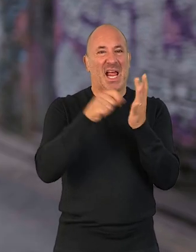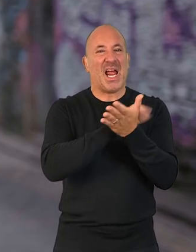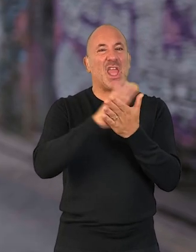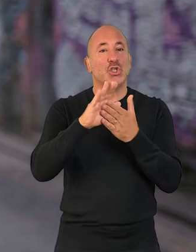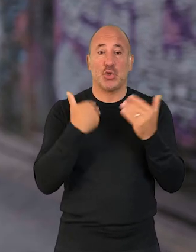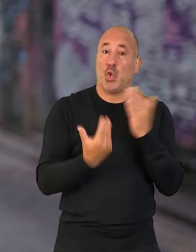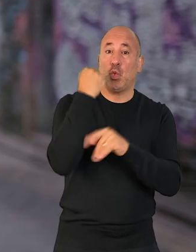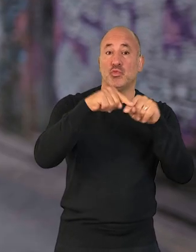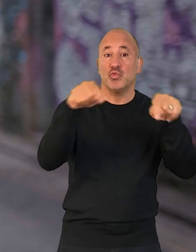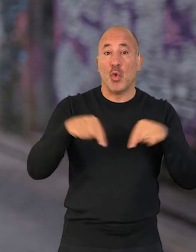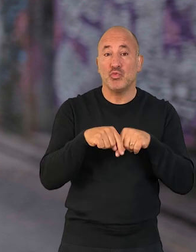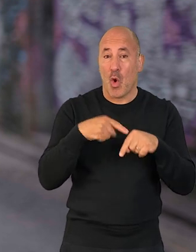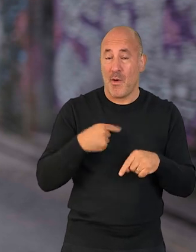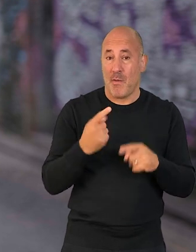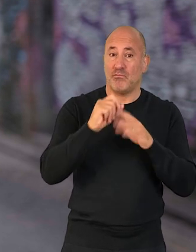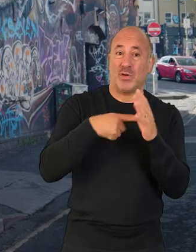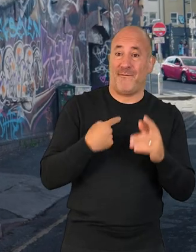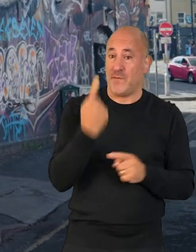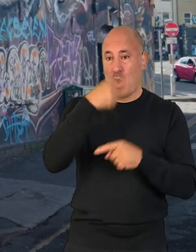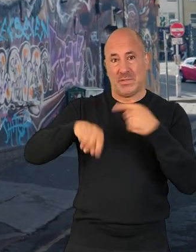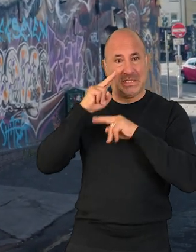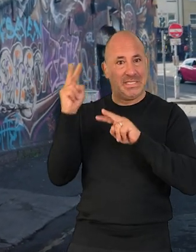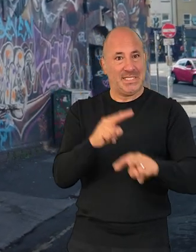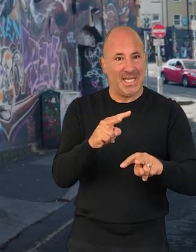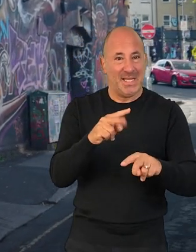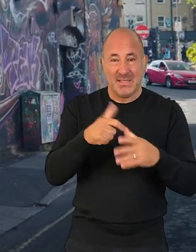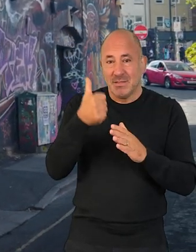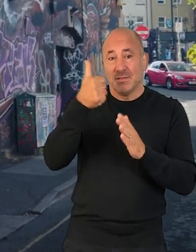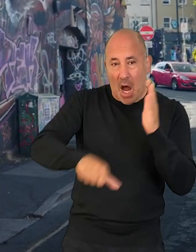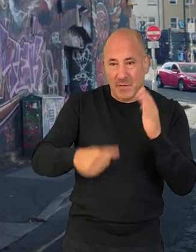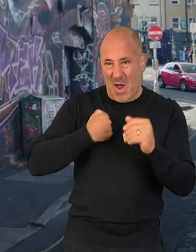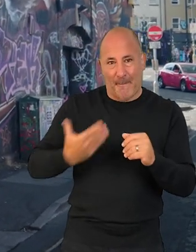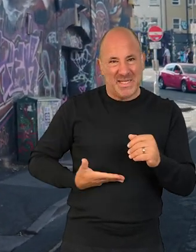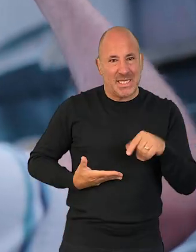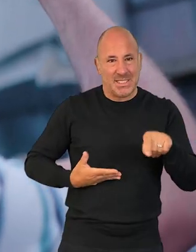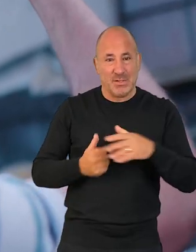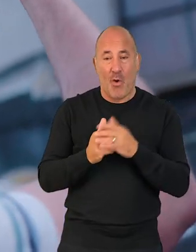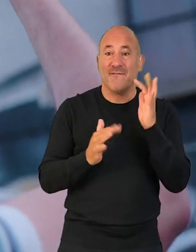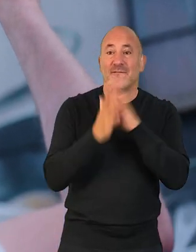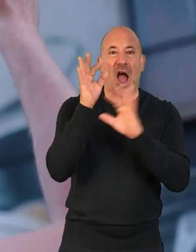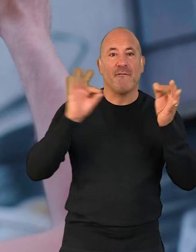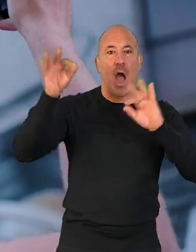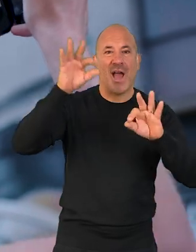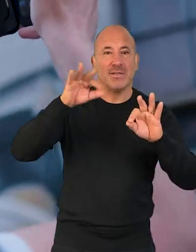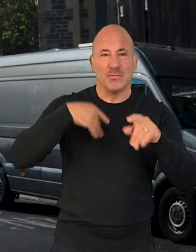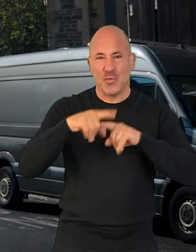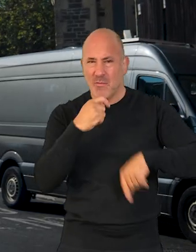of our first projects that will be seen by the public. So this is the stepping stone for our entire business. So for Fireflies, we're looking to try